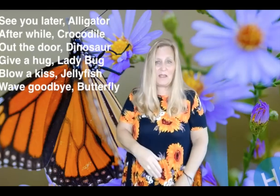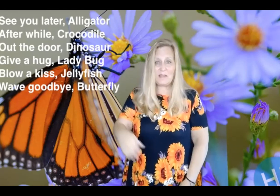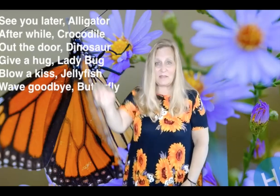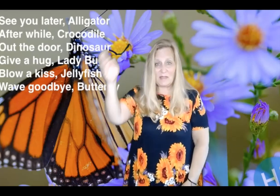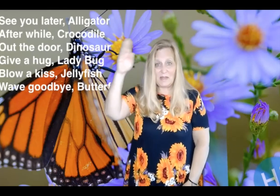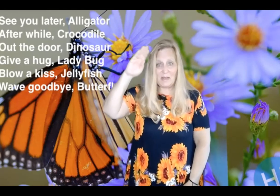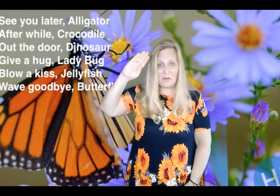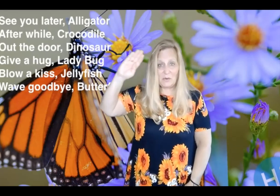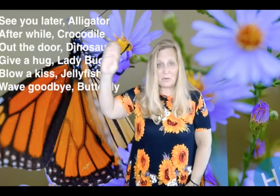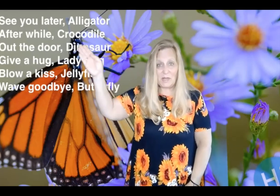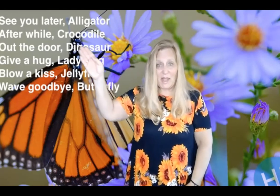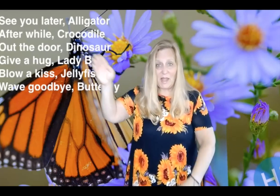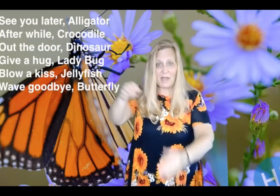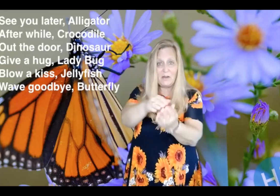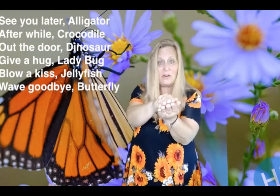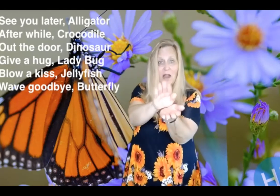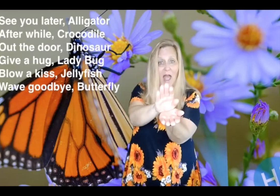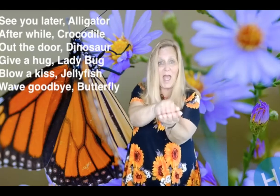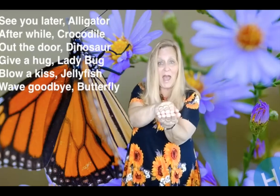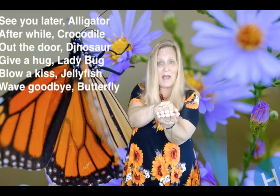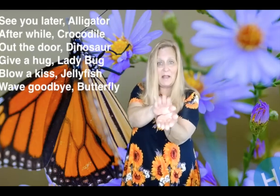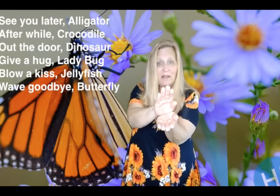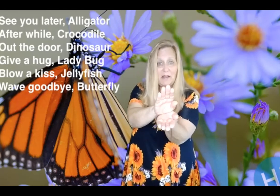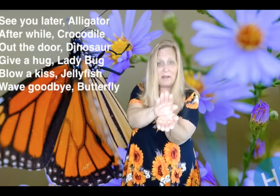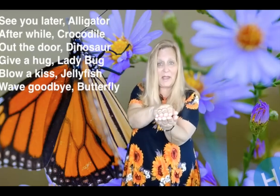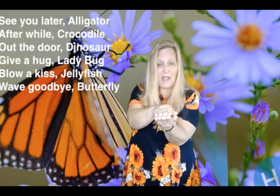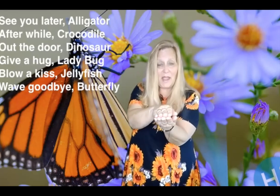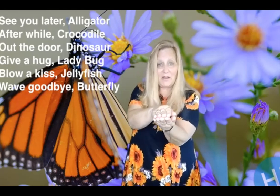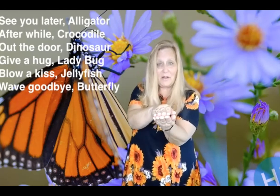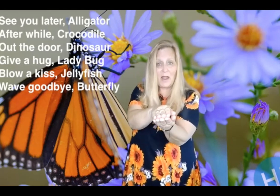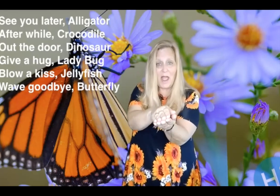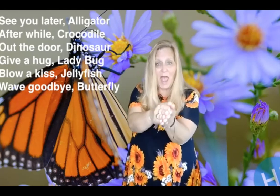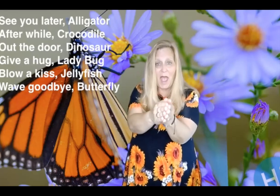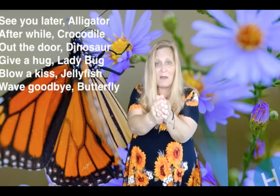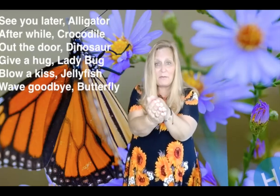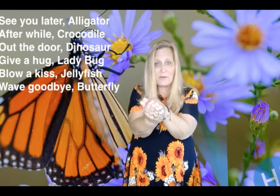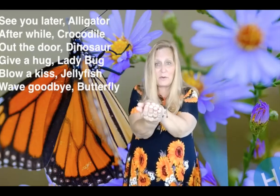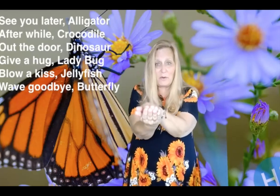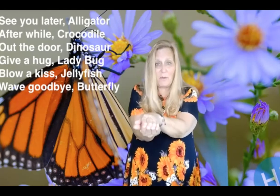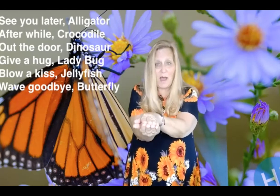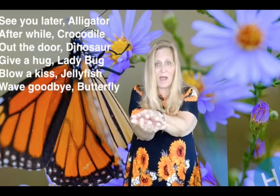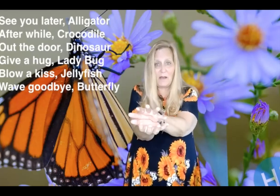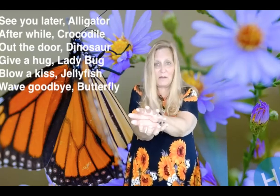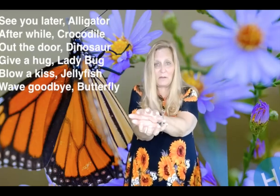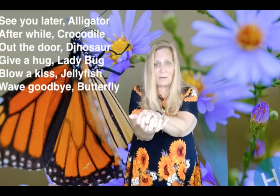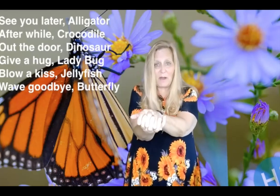See you later alligator after while crocodile.